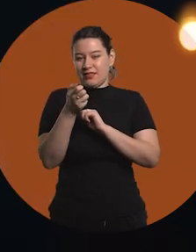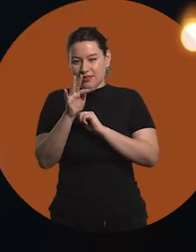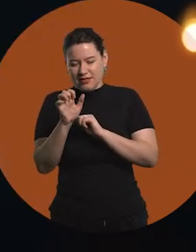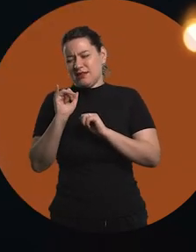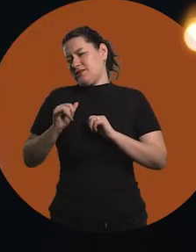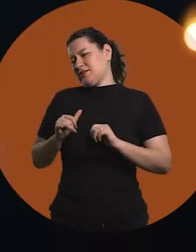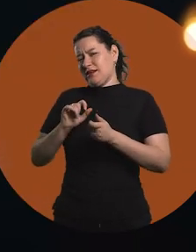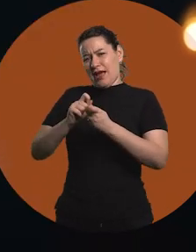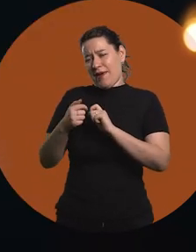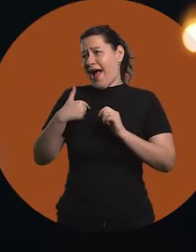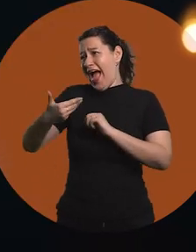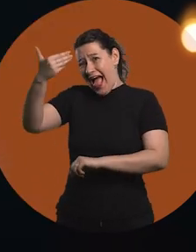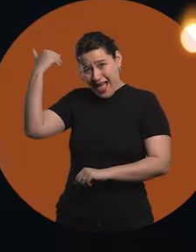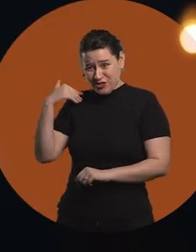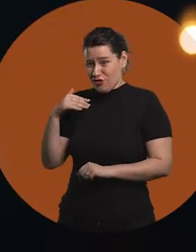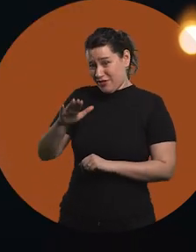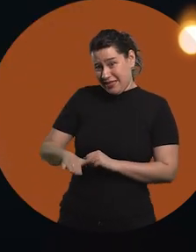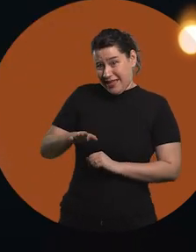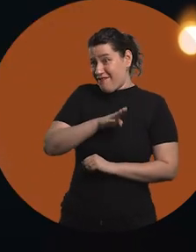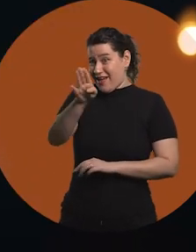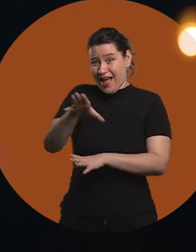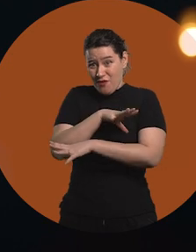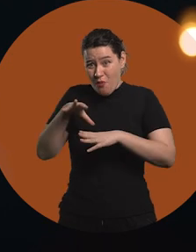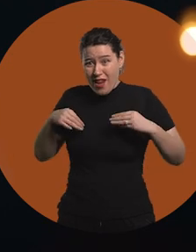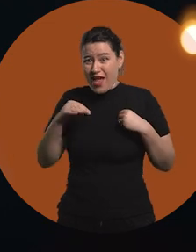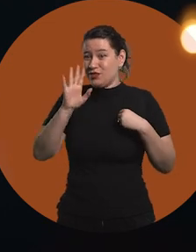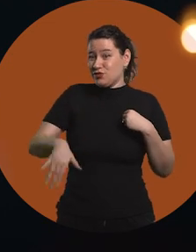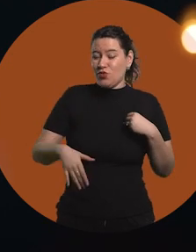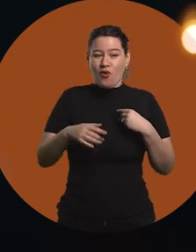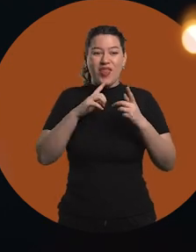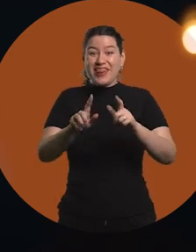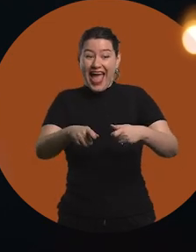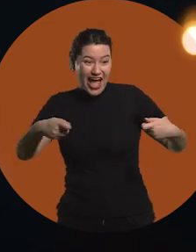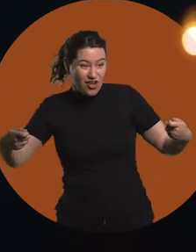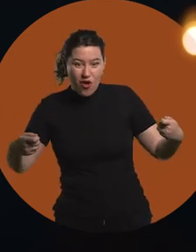That has been changing, hasn't it? I remember when I was a girl and went to school that we had magazines